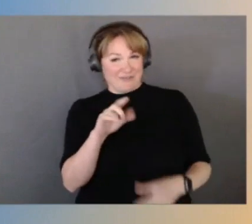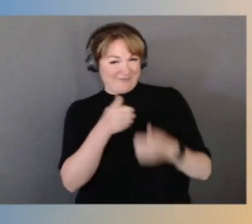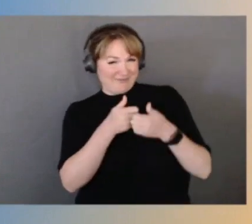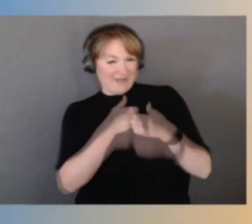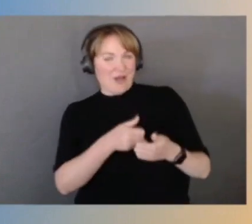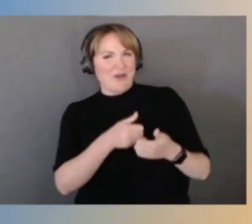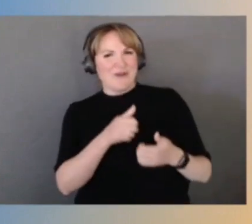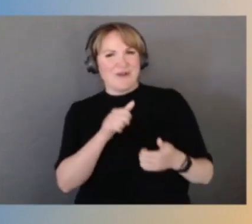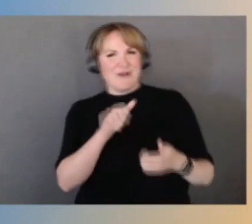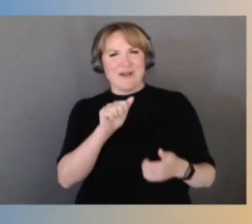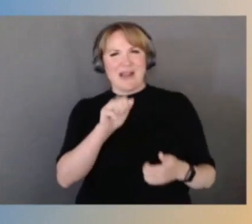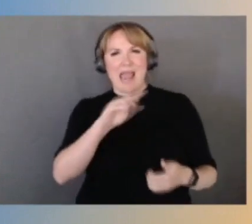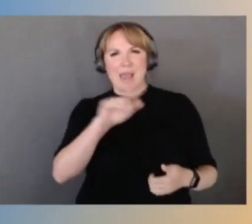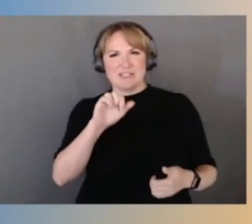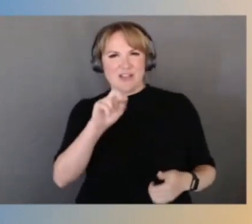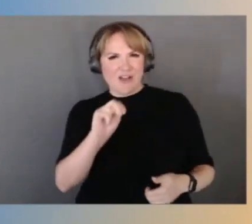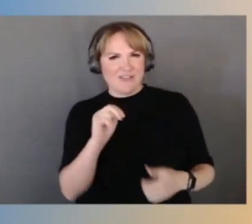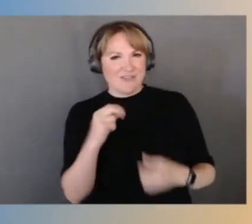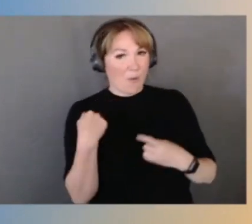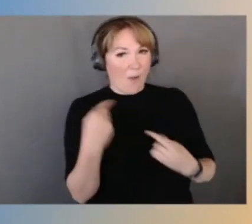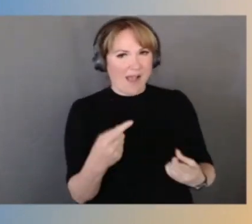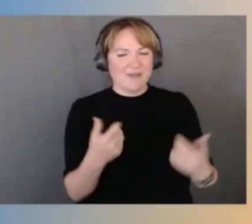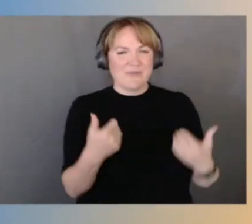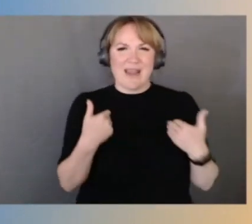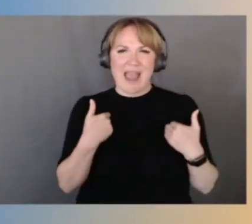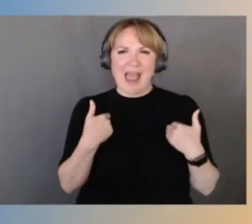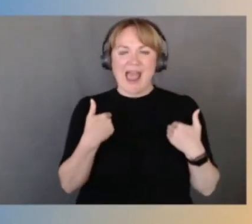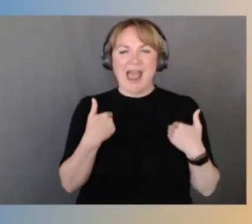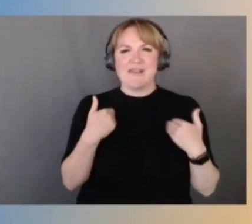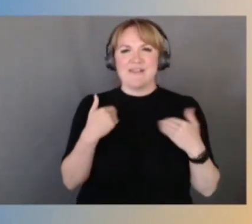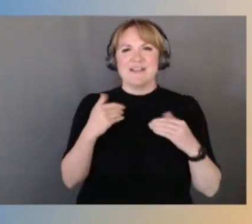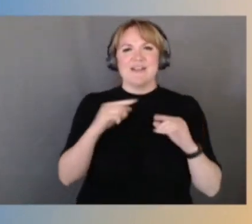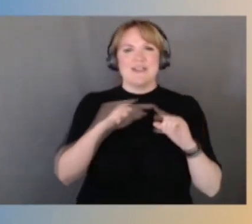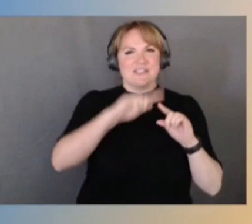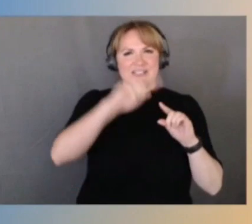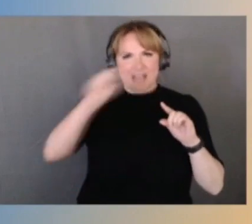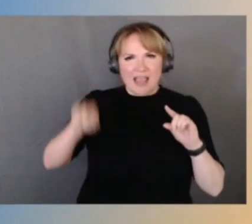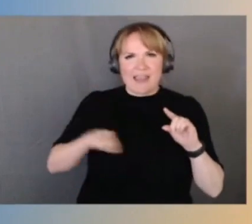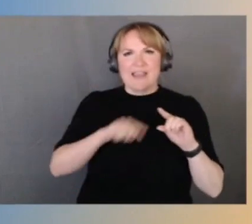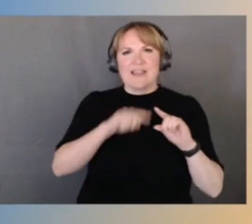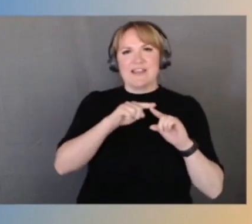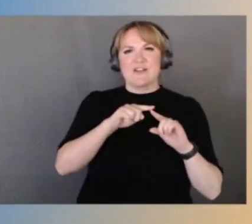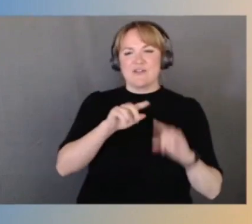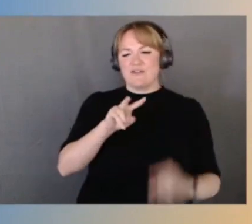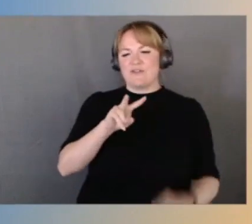cool concept called the virtuous cycle. And one of the things that we do here is as we create faster